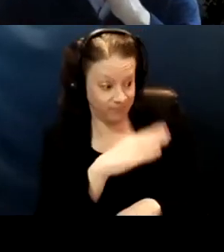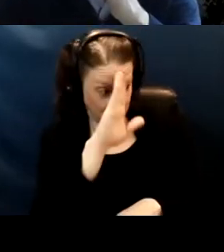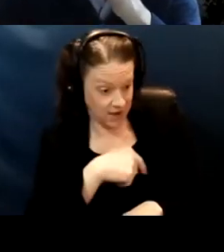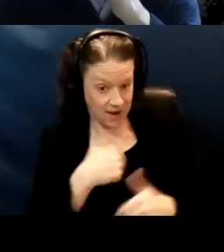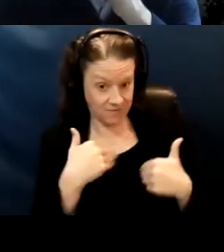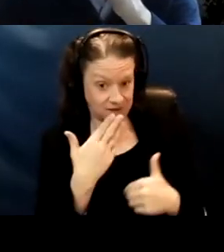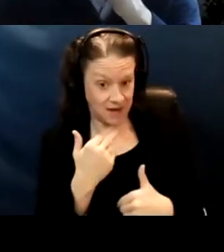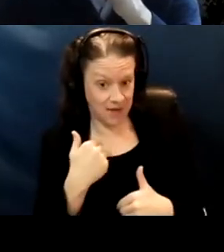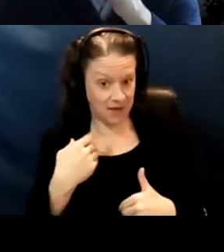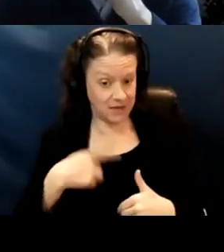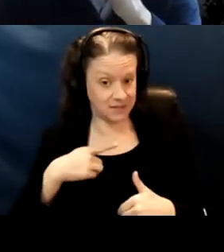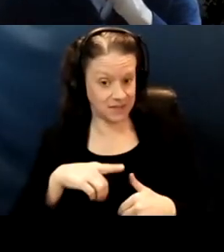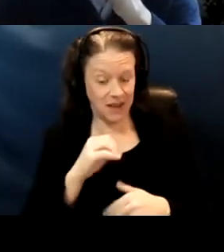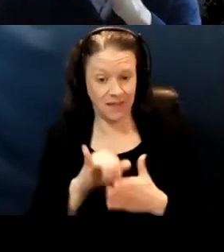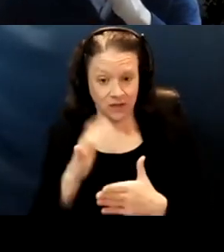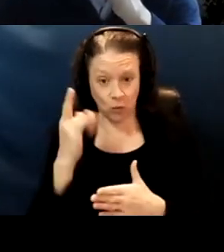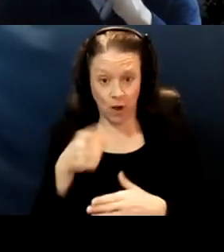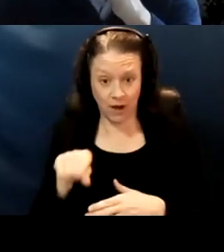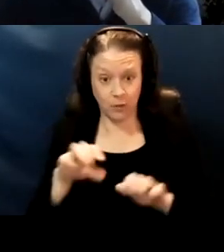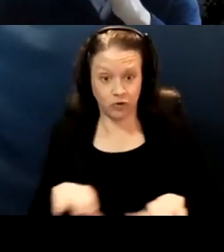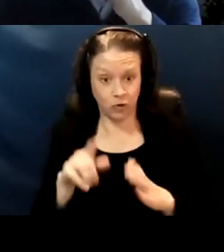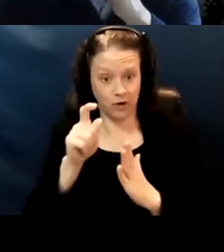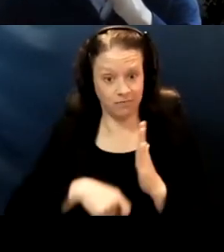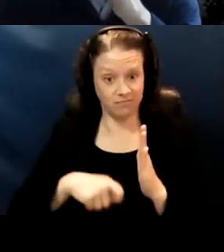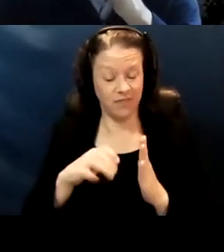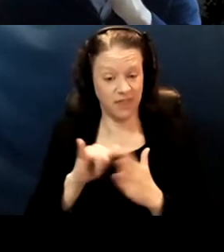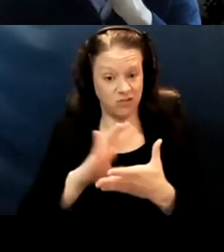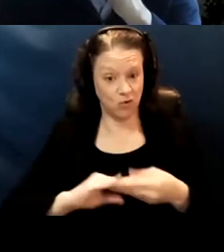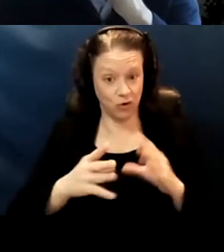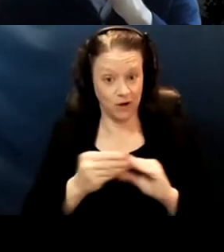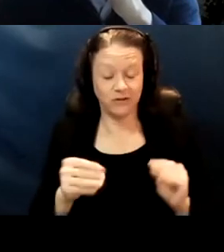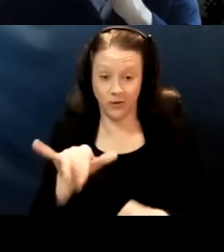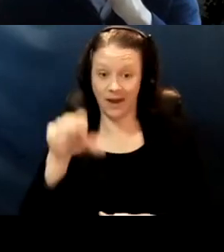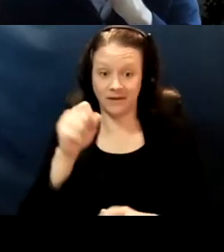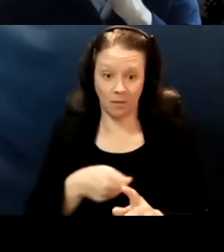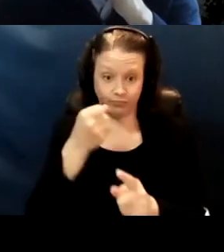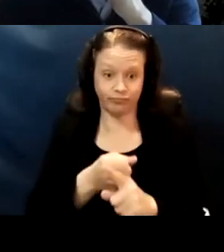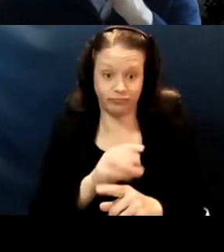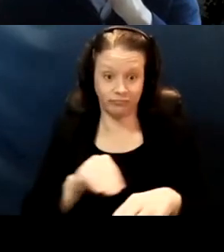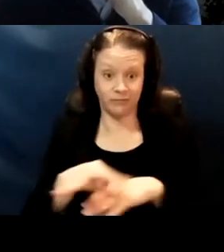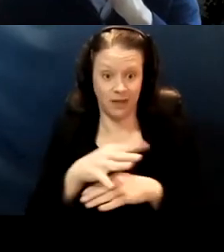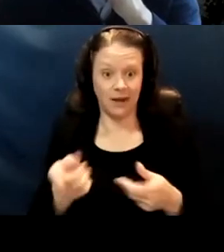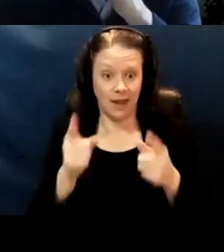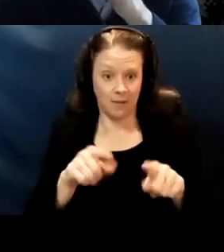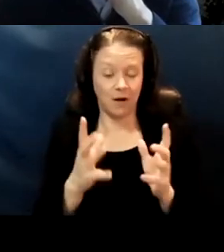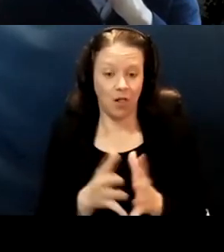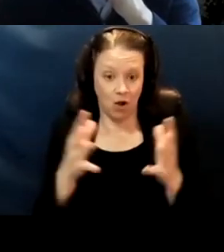and that that's why he was doing this story. So yeah, it did happen quite a bit. And yeah, thank.